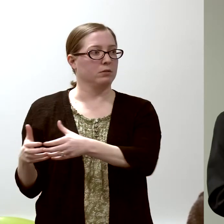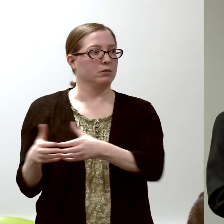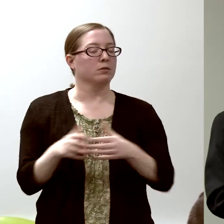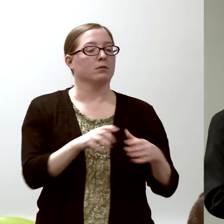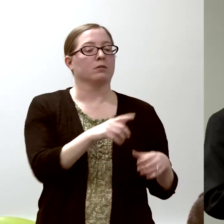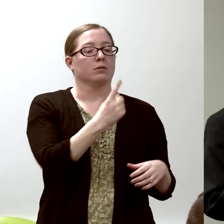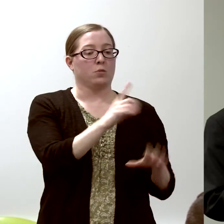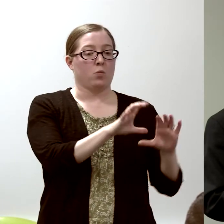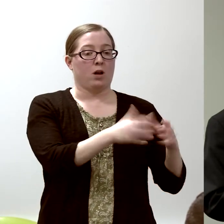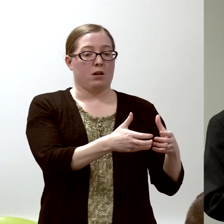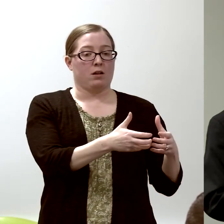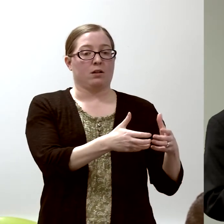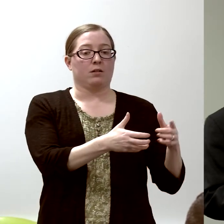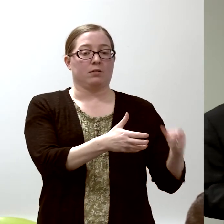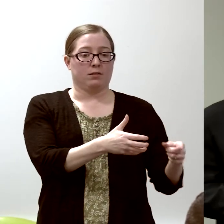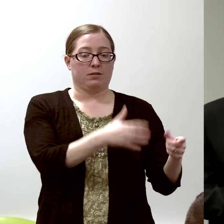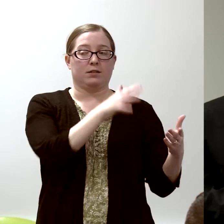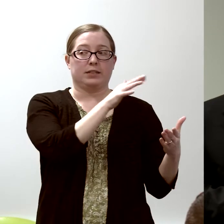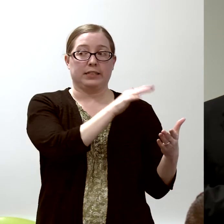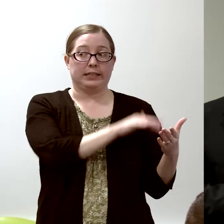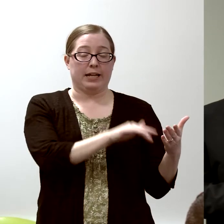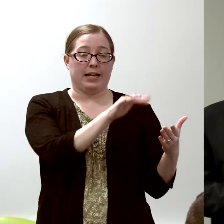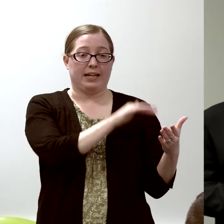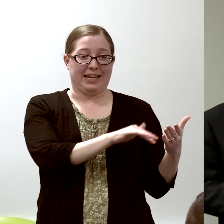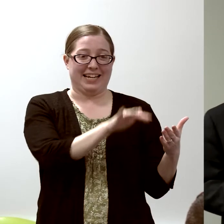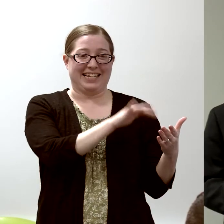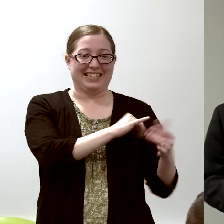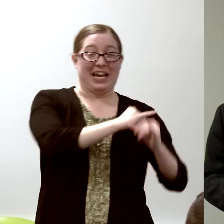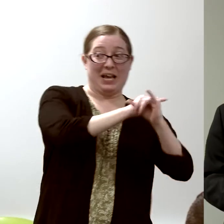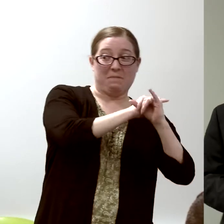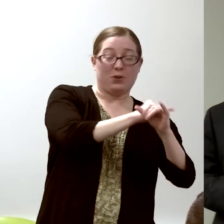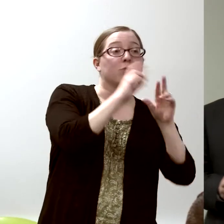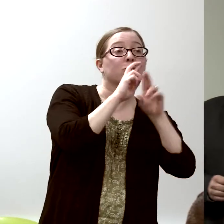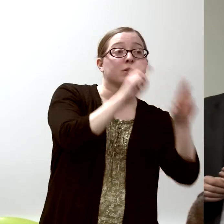One of them studies immune responses